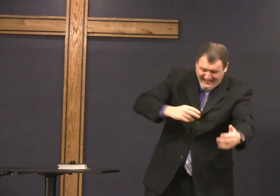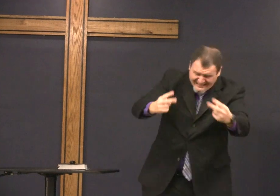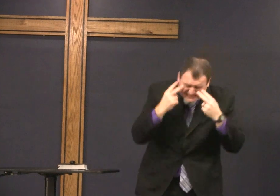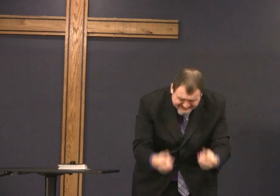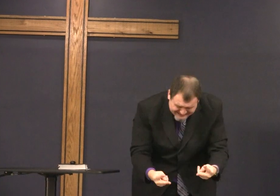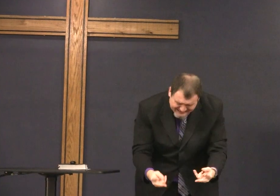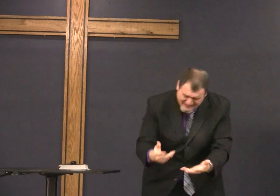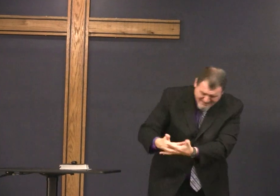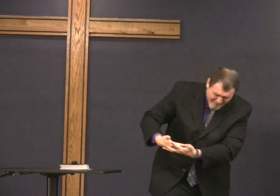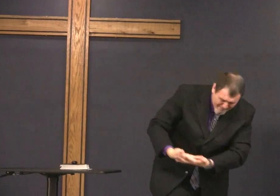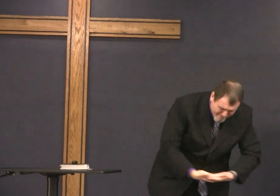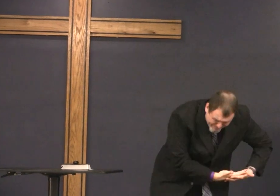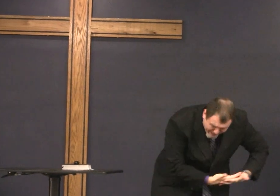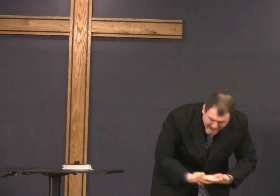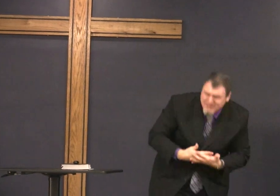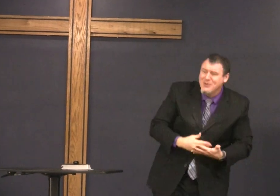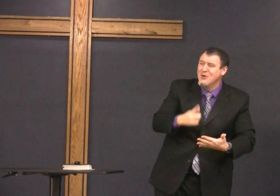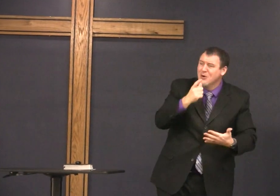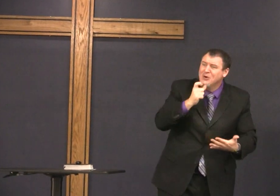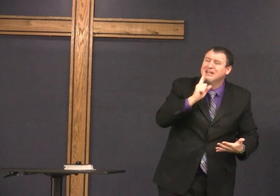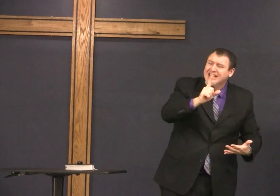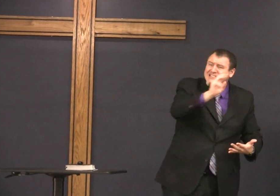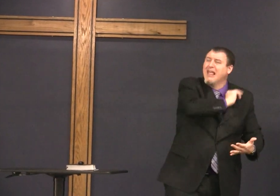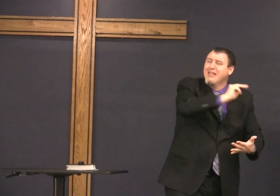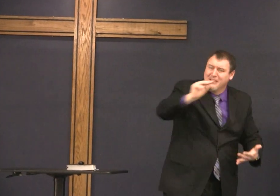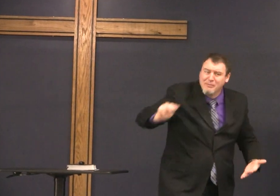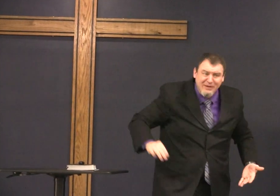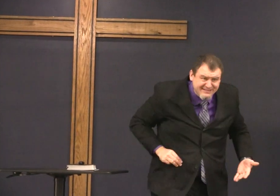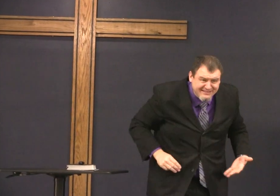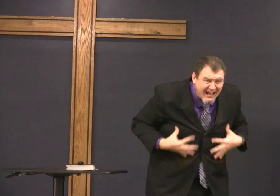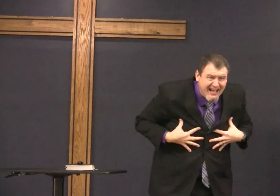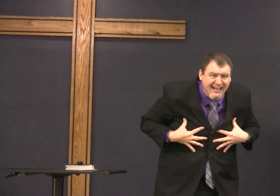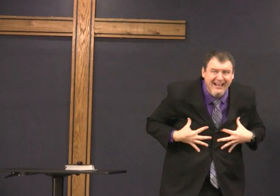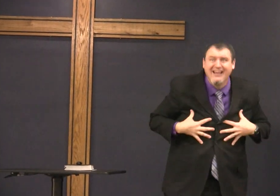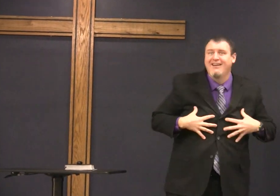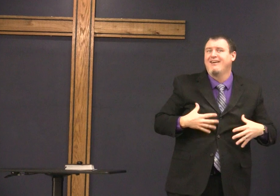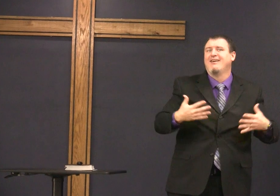blessed him by showing him the Messiah he got to hold the baby and see the Messiah himself